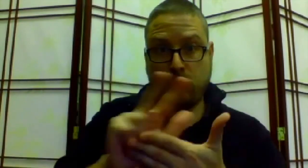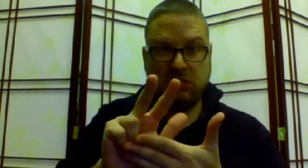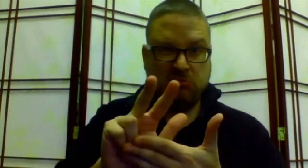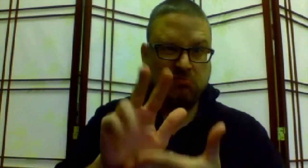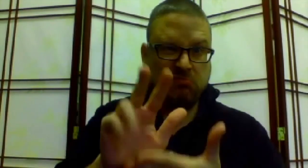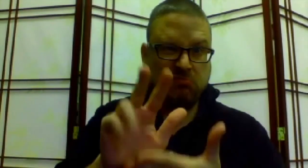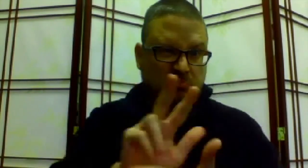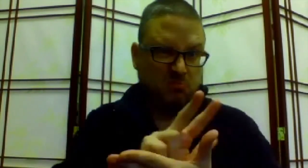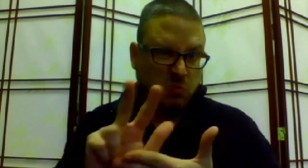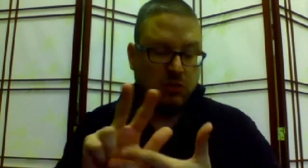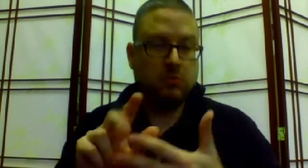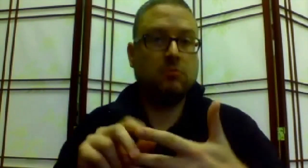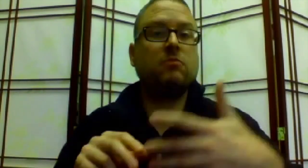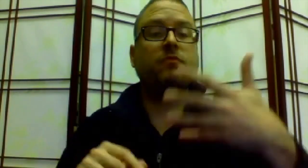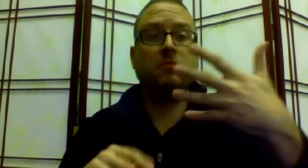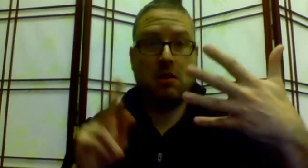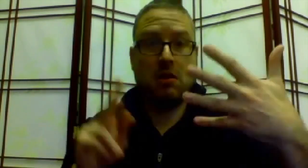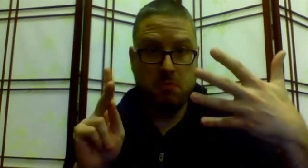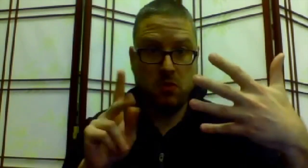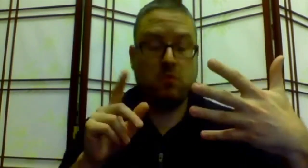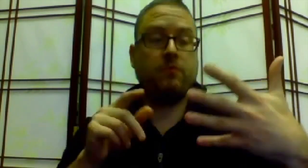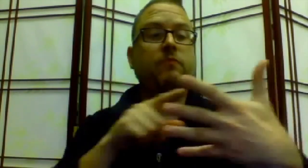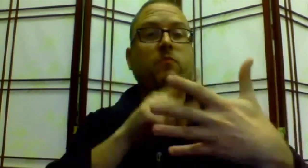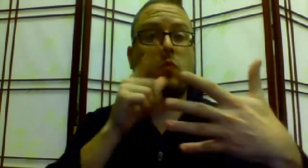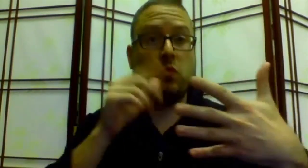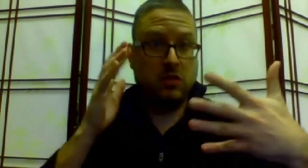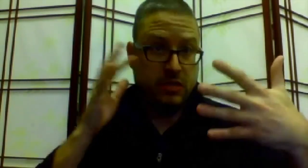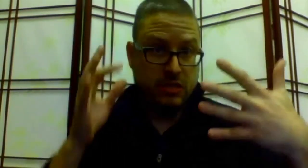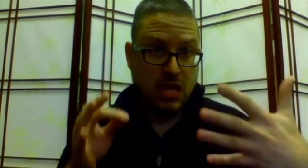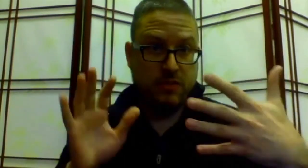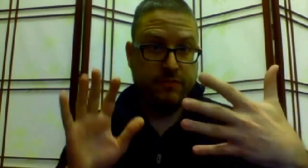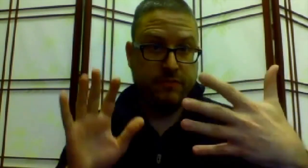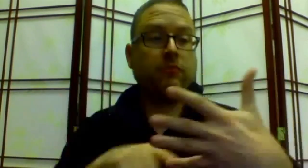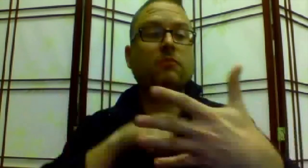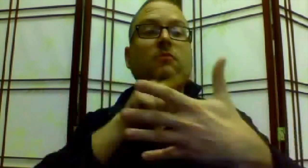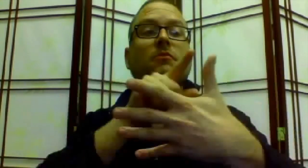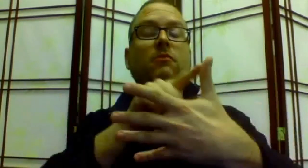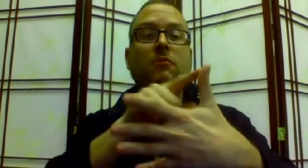Over the next three weeks there will be five decision makers.